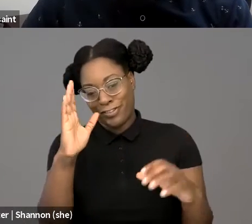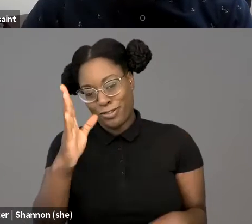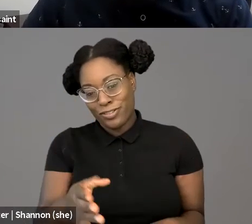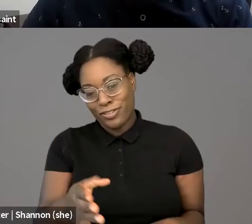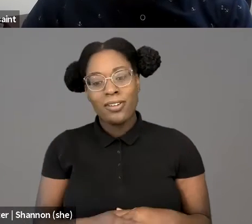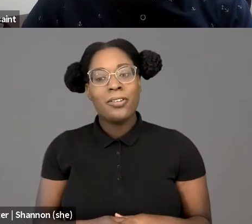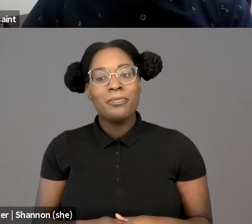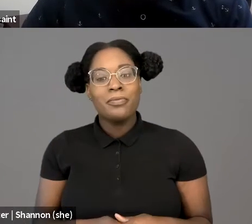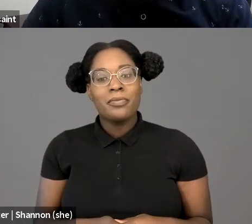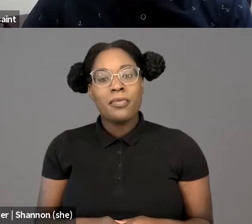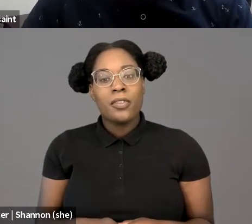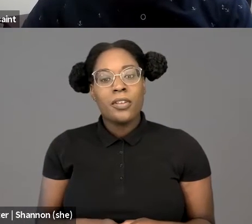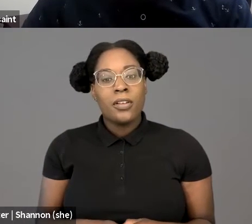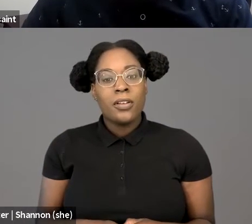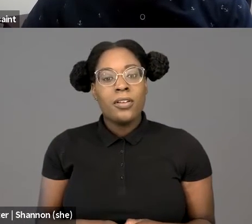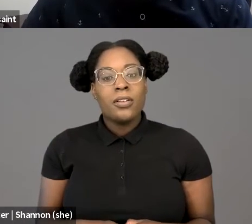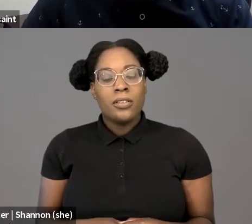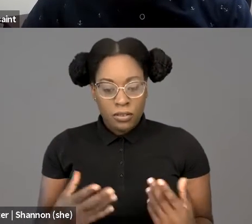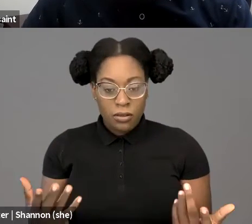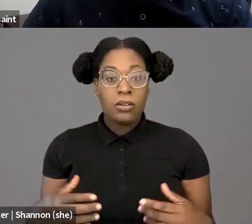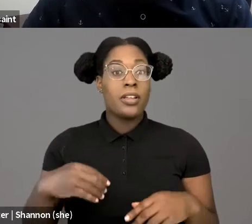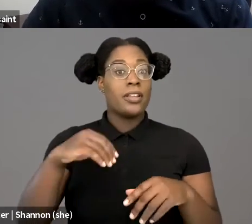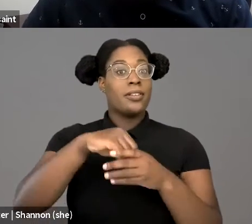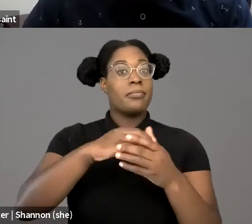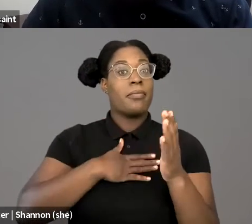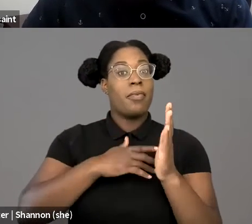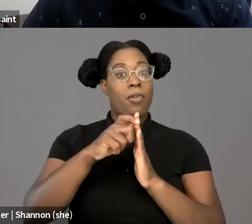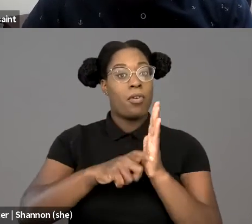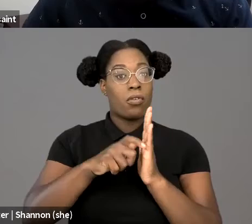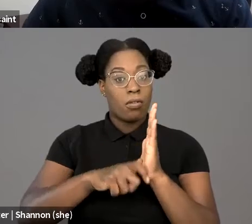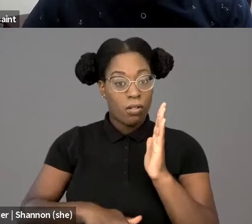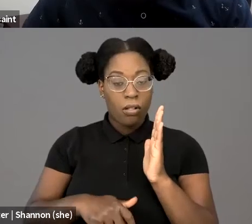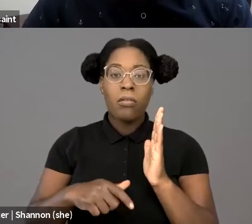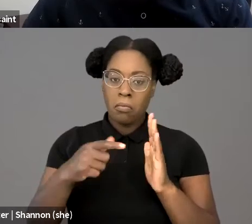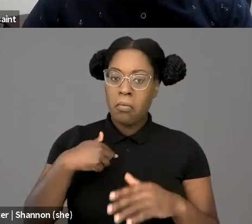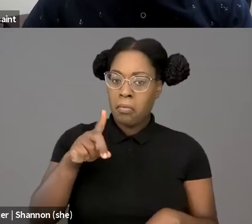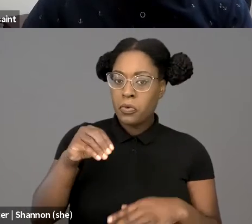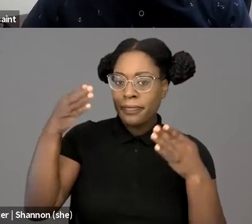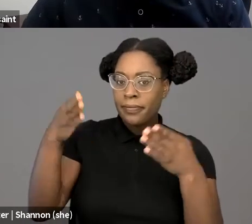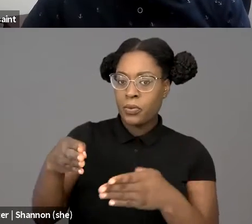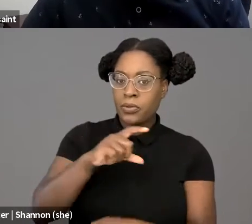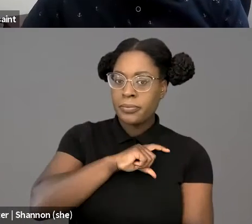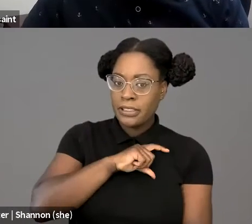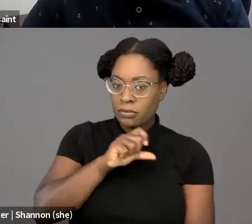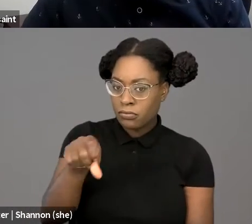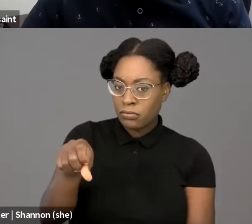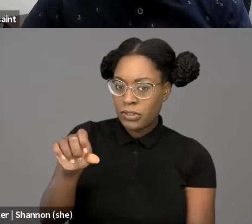even though the focus is on policing, one thing I do say in the article, is I try to encourage,